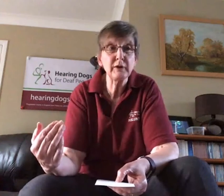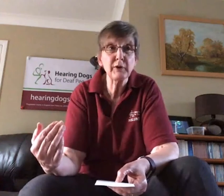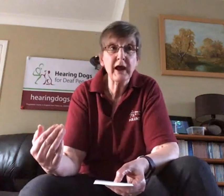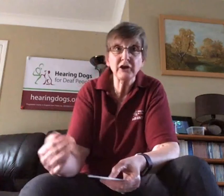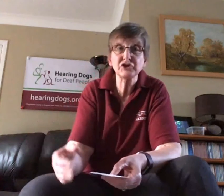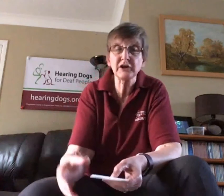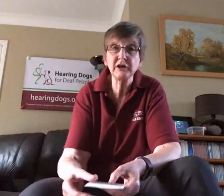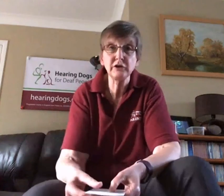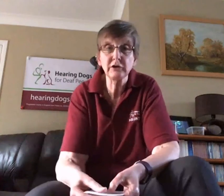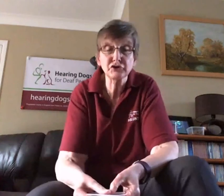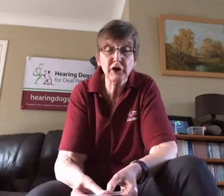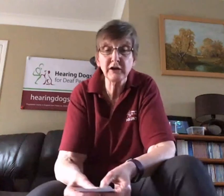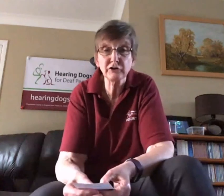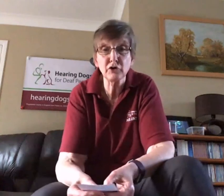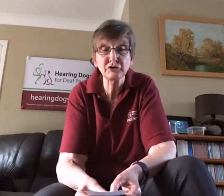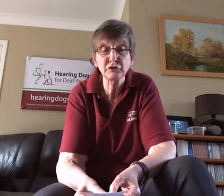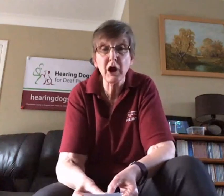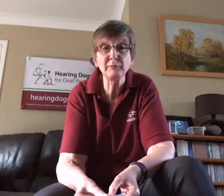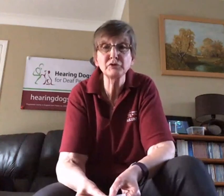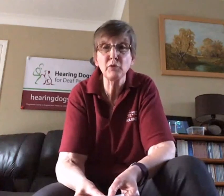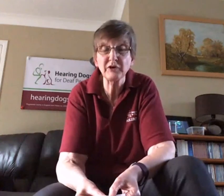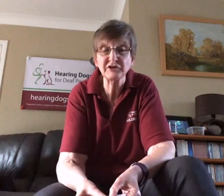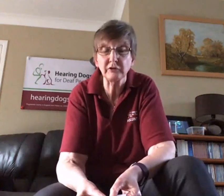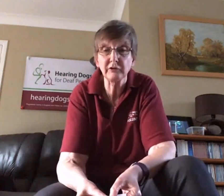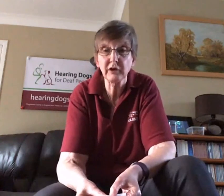actually train the dog to come to a whistle.